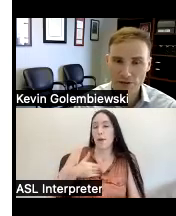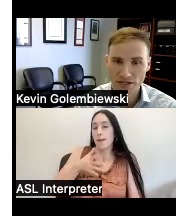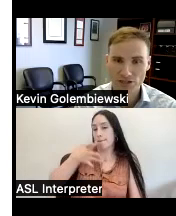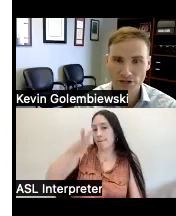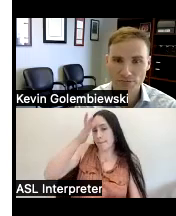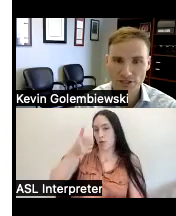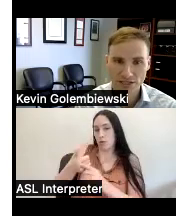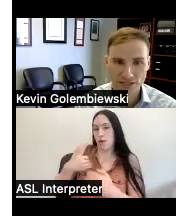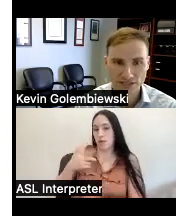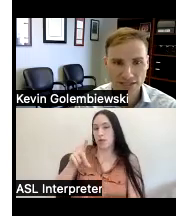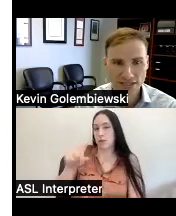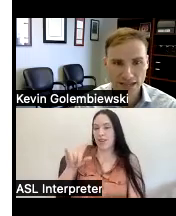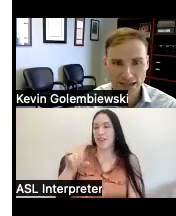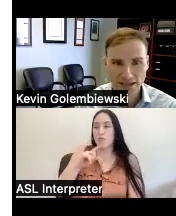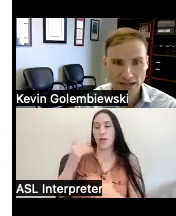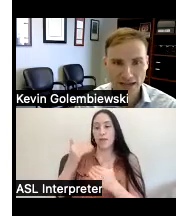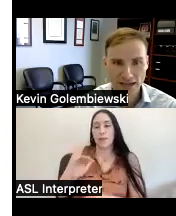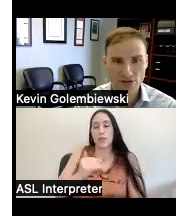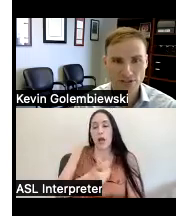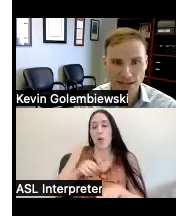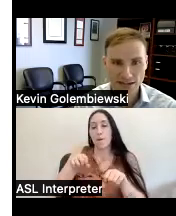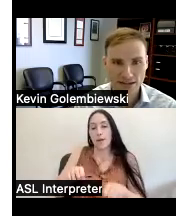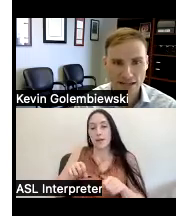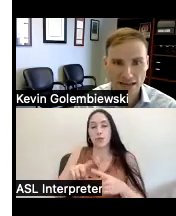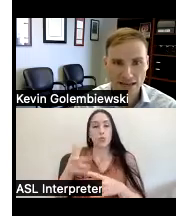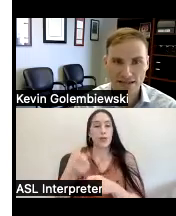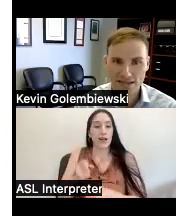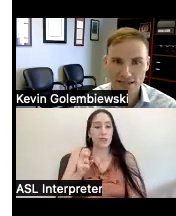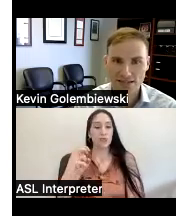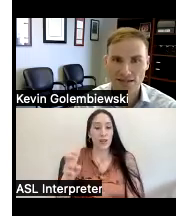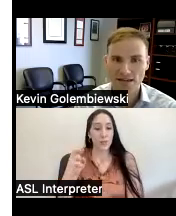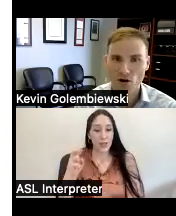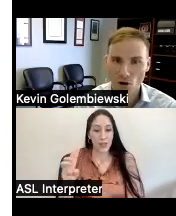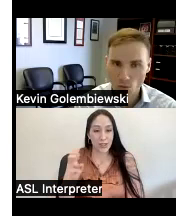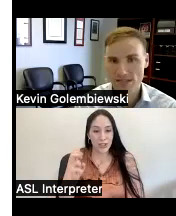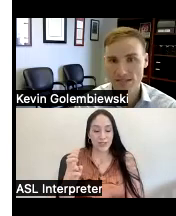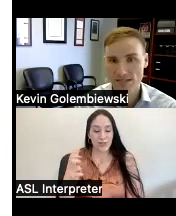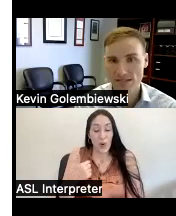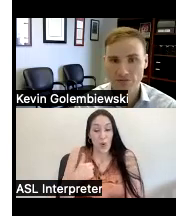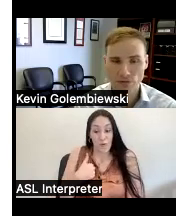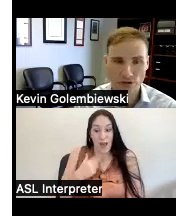ability to get transportation and I know firsthand that that is and always an issue in Florida